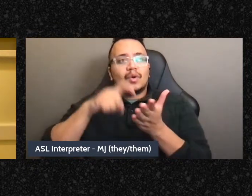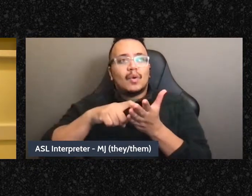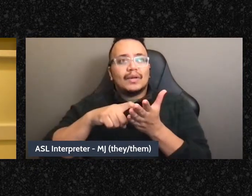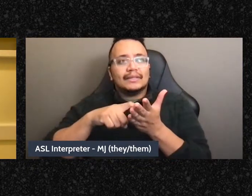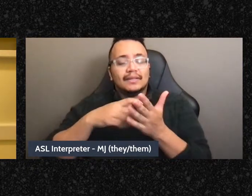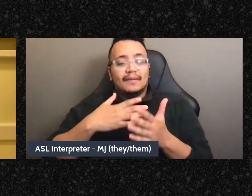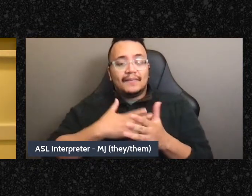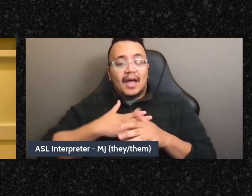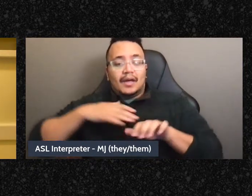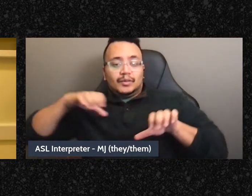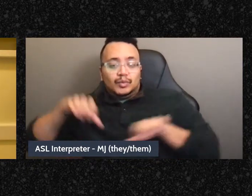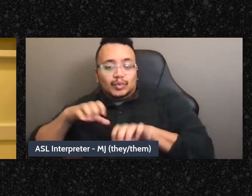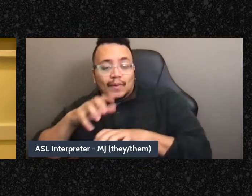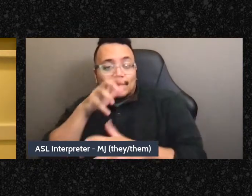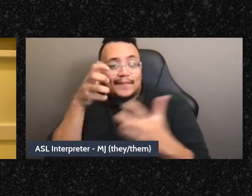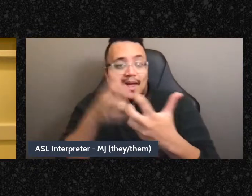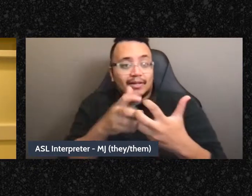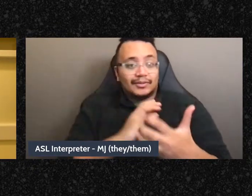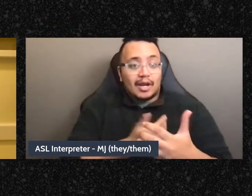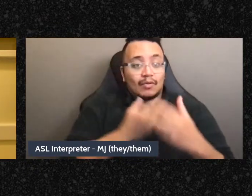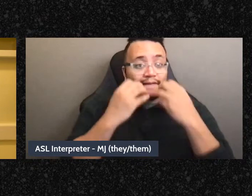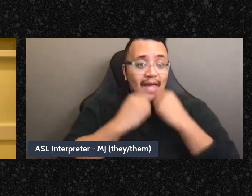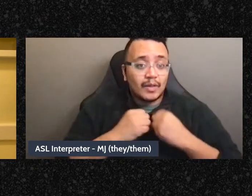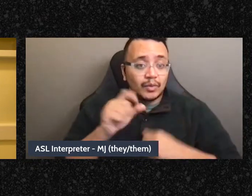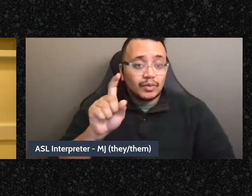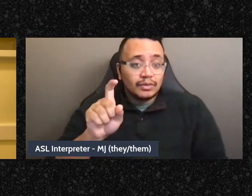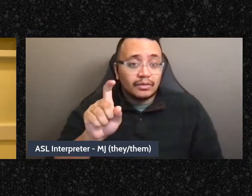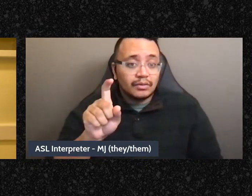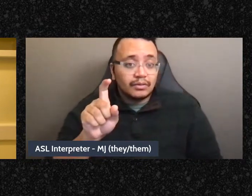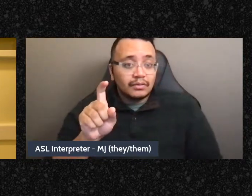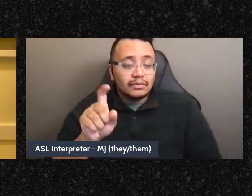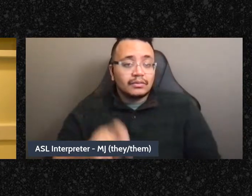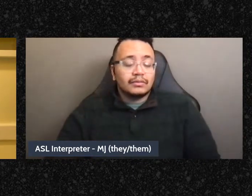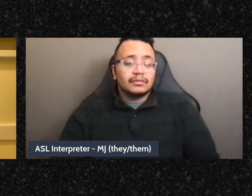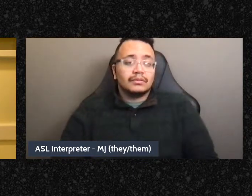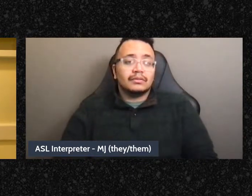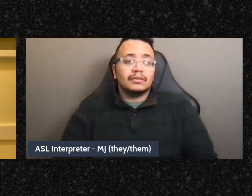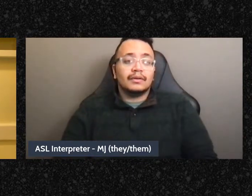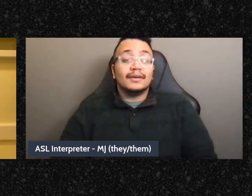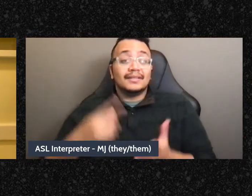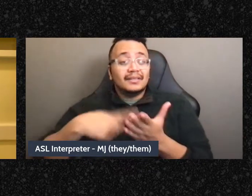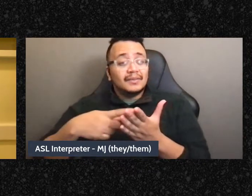a lot of us have a hard time, like, I believe in honesty but I keep finding myself lying or I